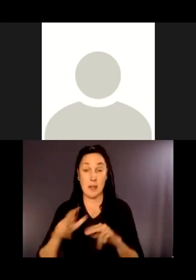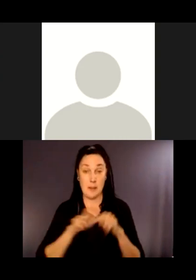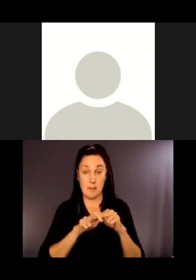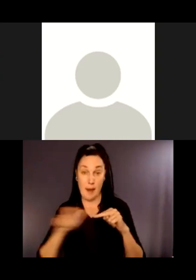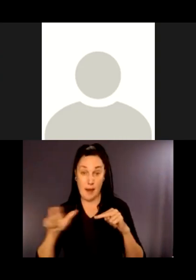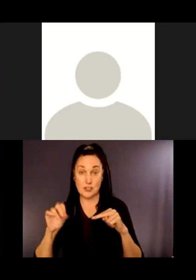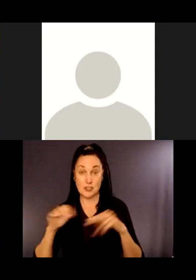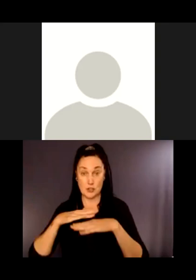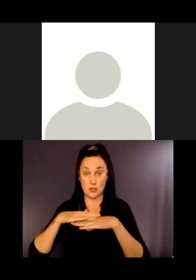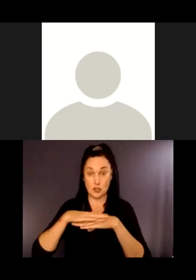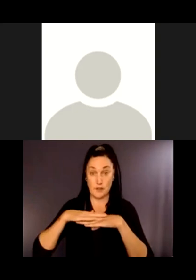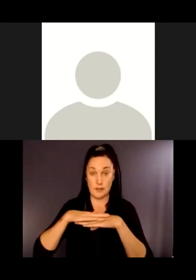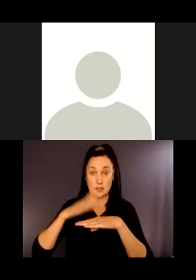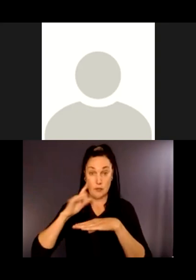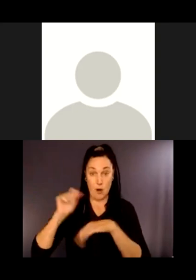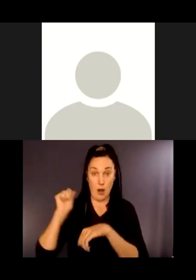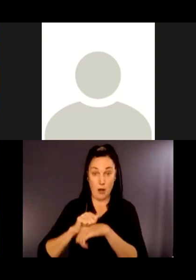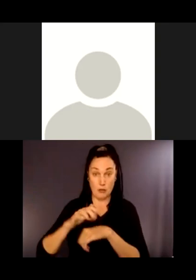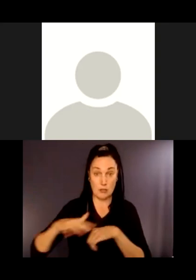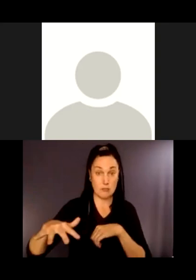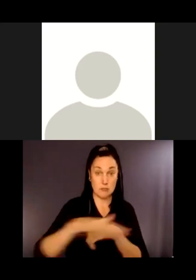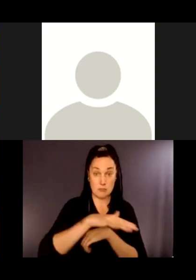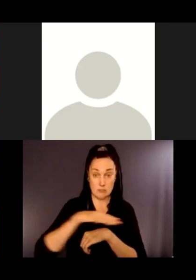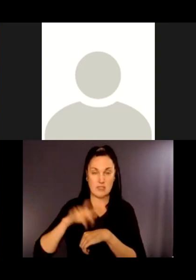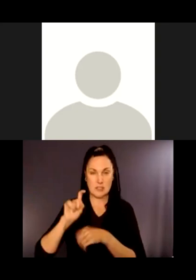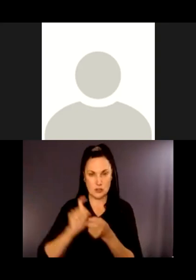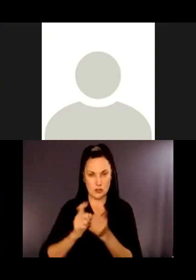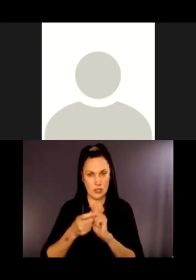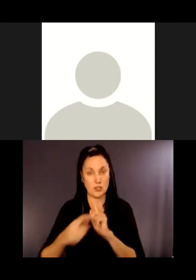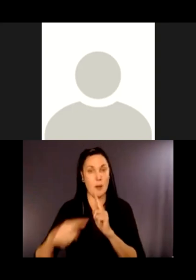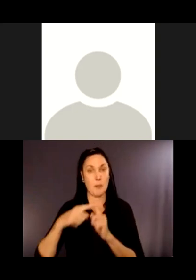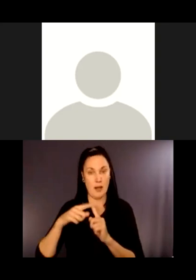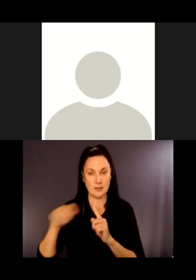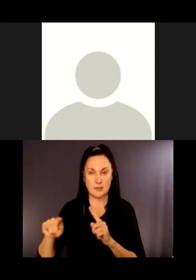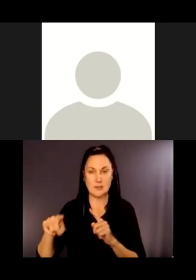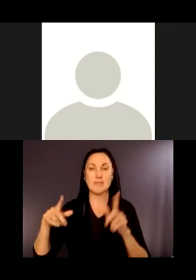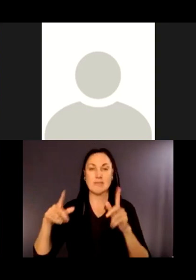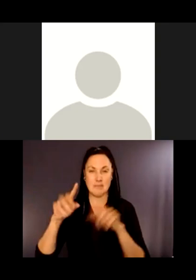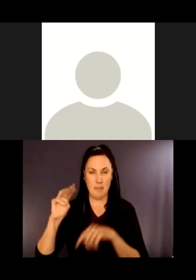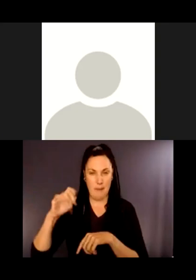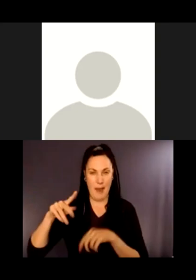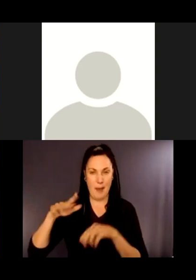the trail surface will be changed, but there are also more ways to create accessibility that are options.